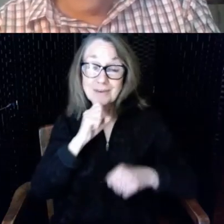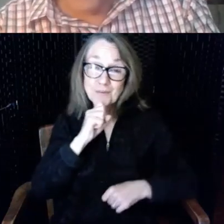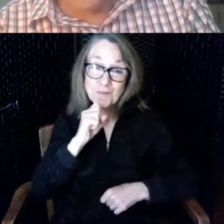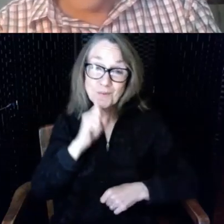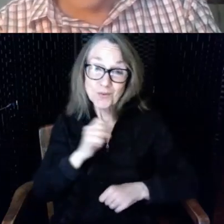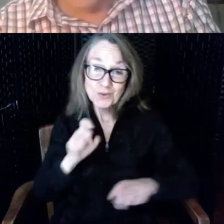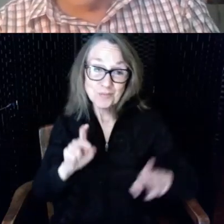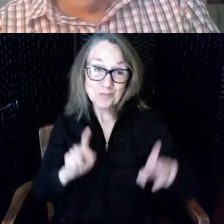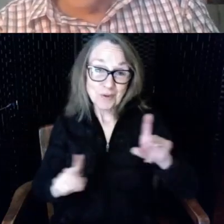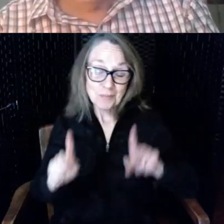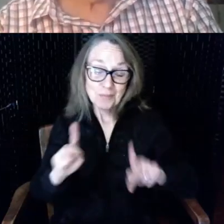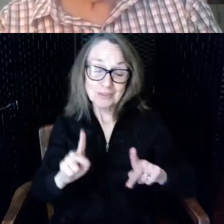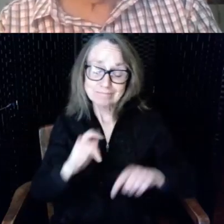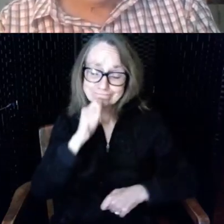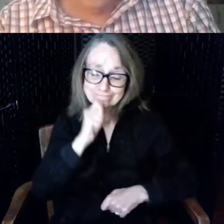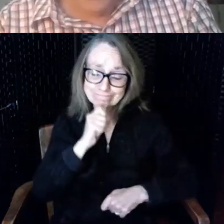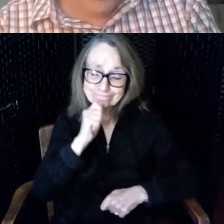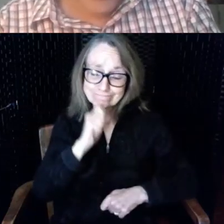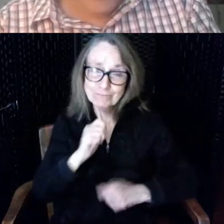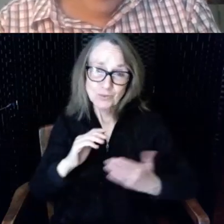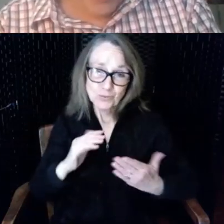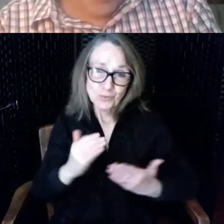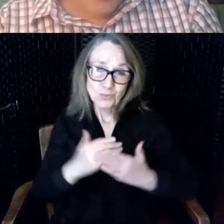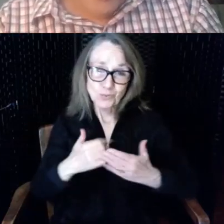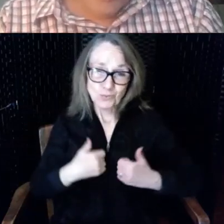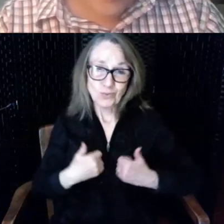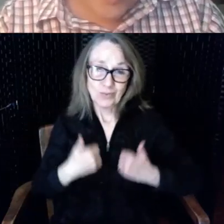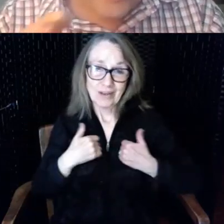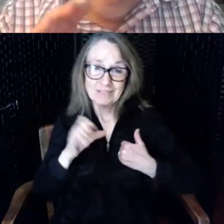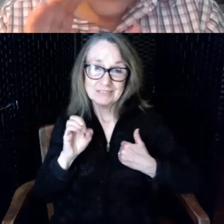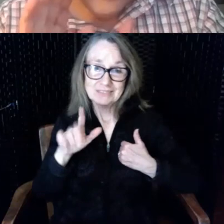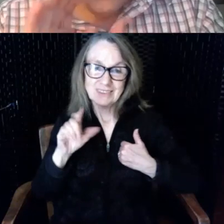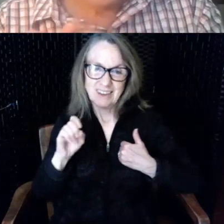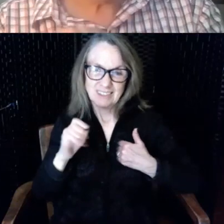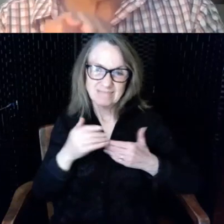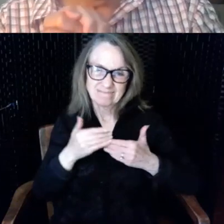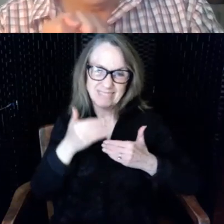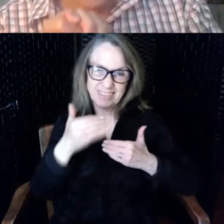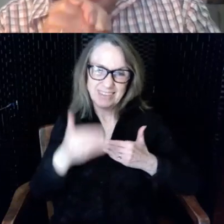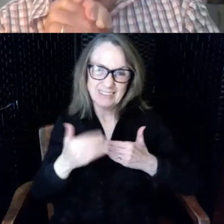lifestyle over the next three years I want to thank to Earnest